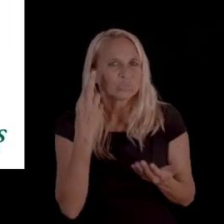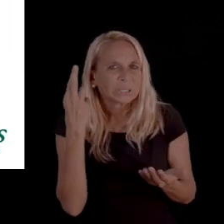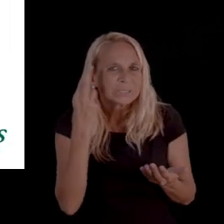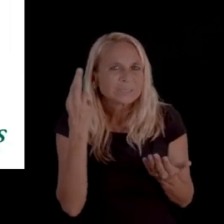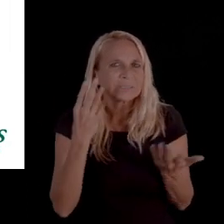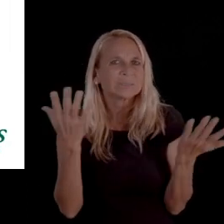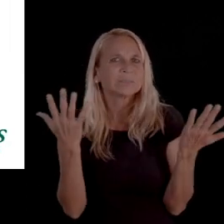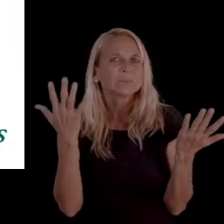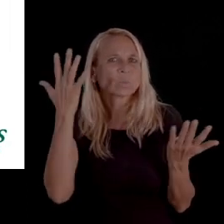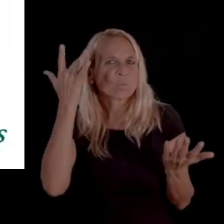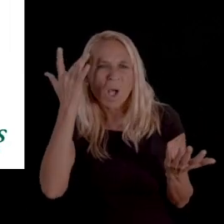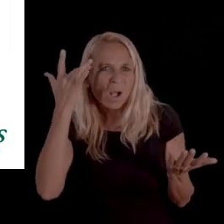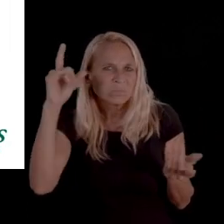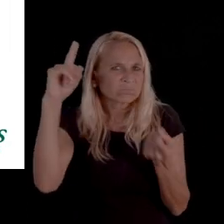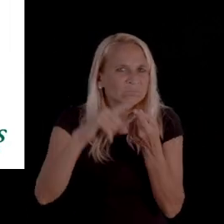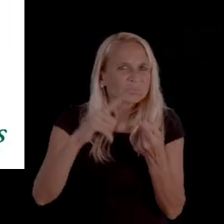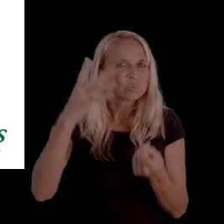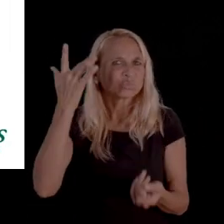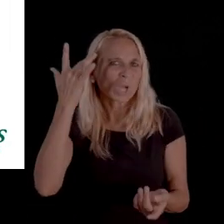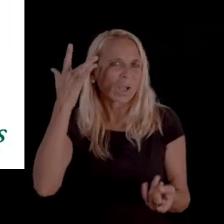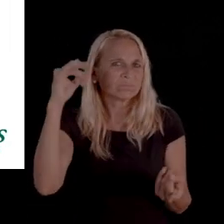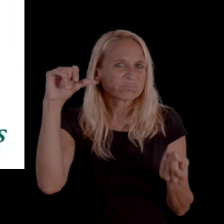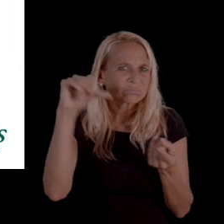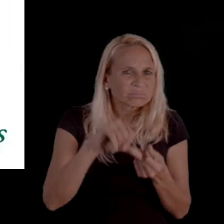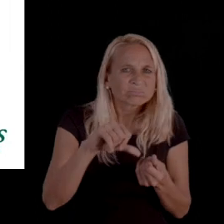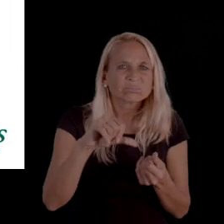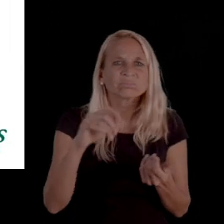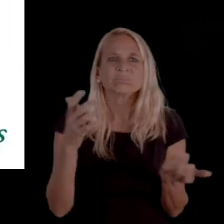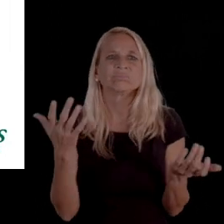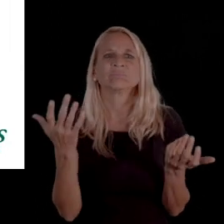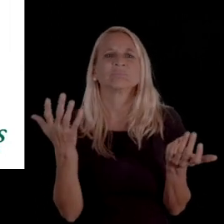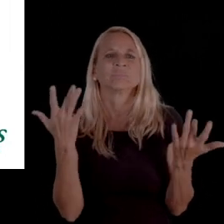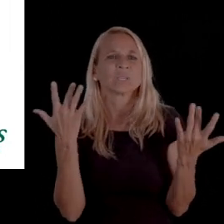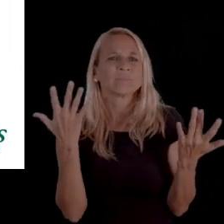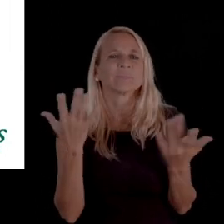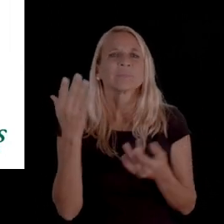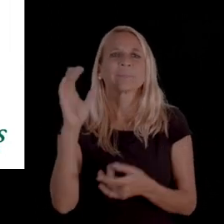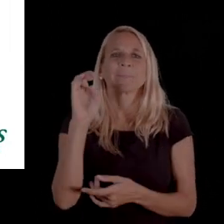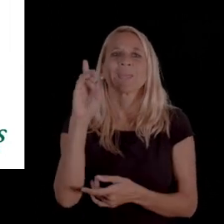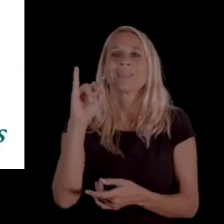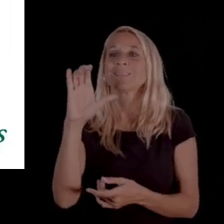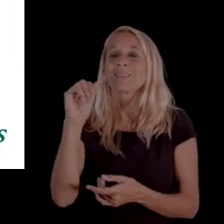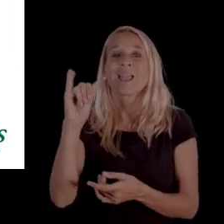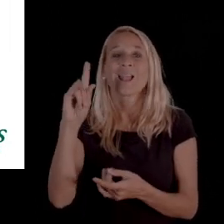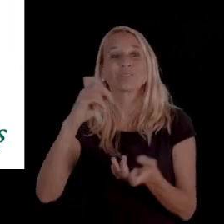or the reason why the service is being reduced or denied or the Medicaid waiver,